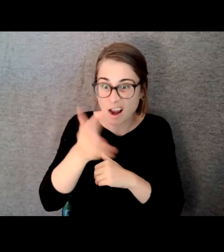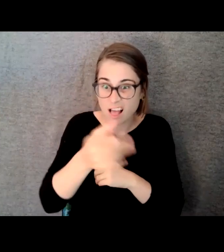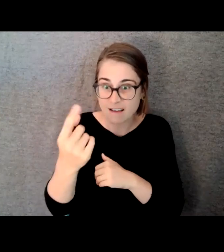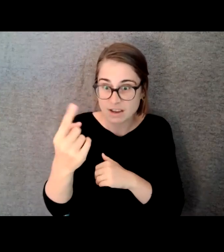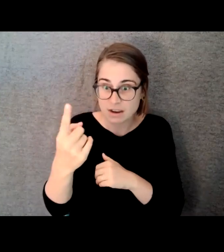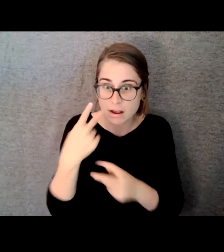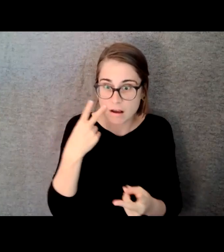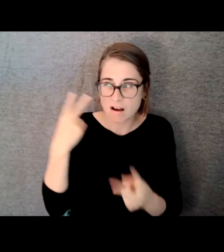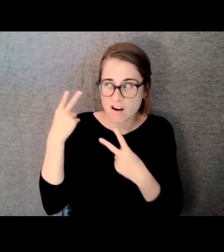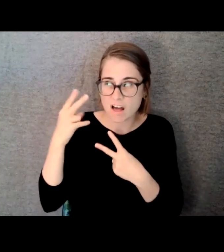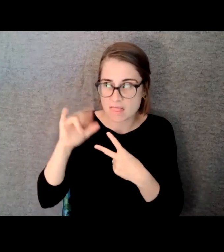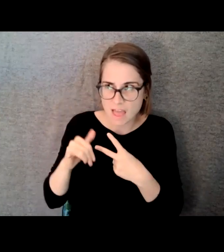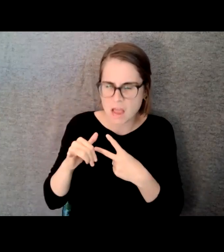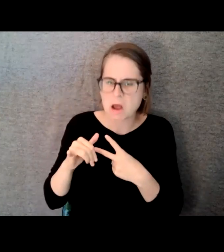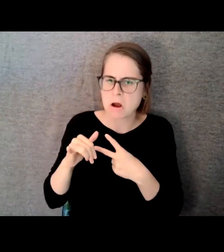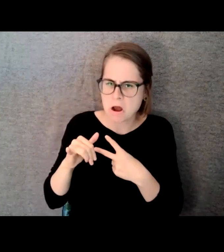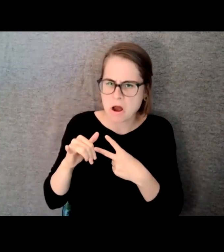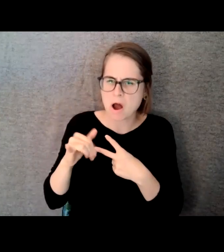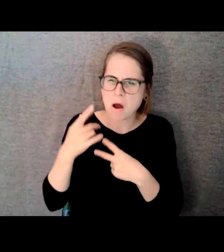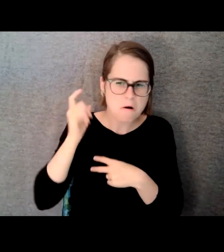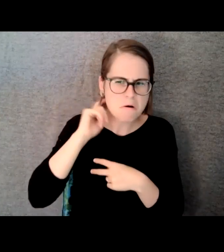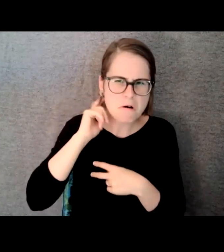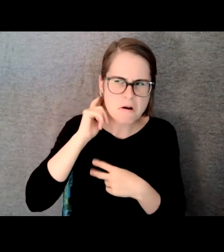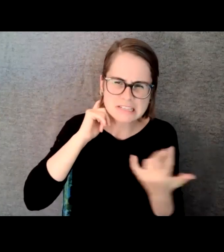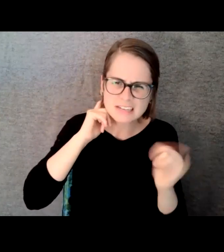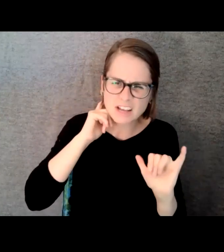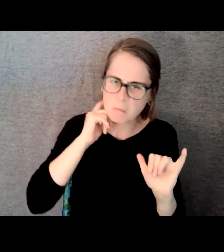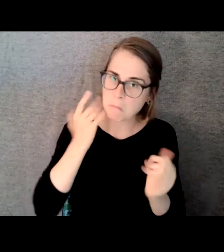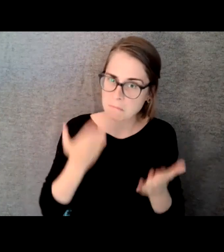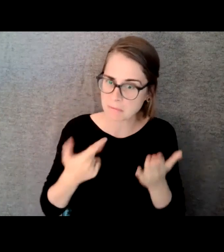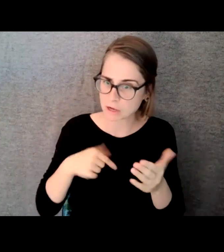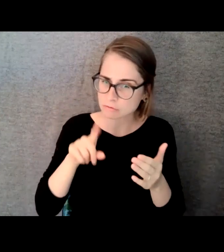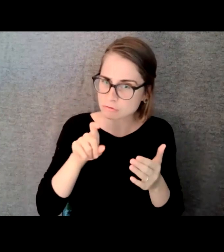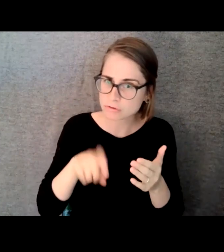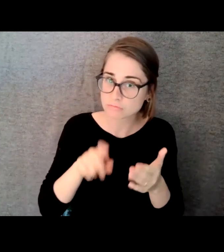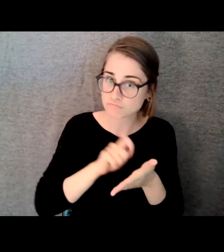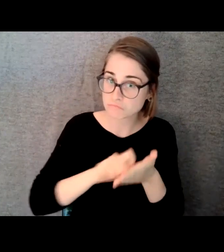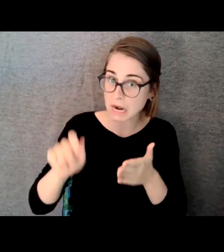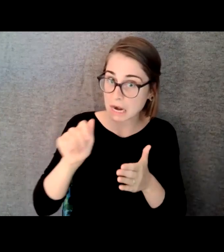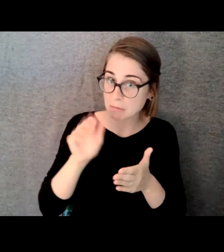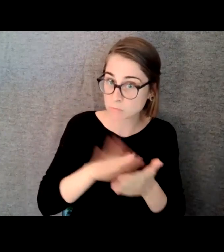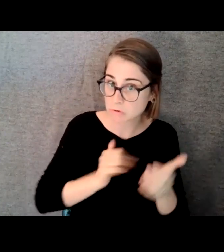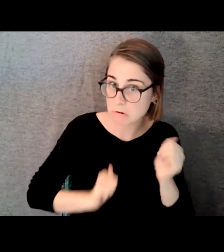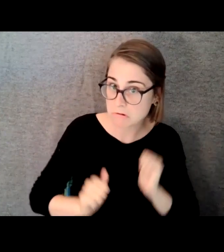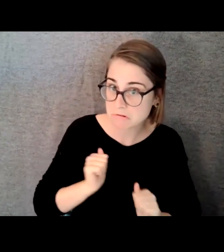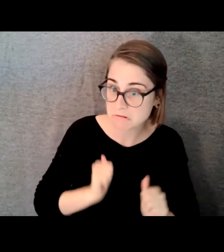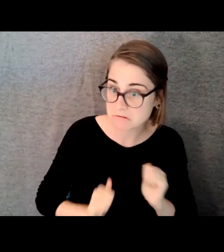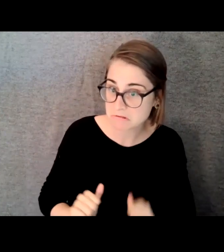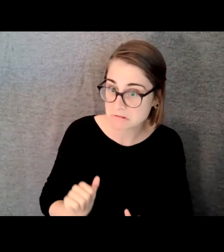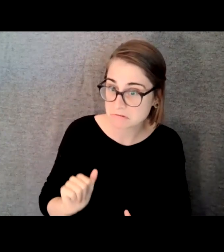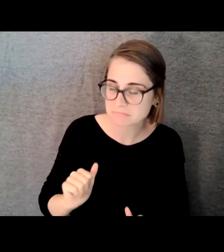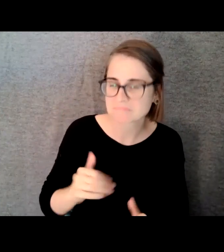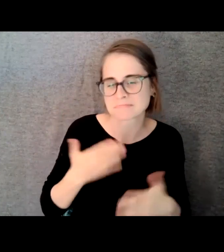And I was tossing around some ideas and once again my better half sends me a Yahoo link